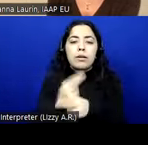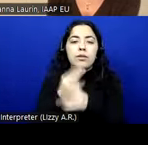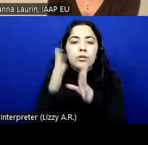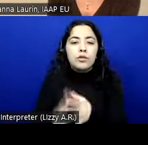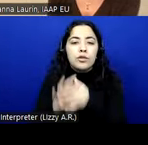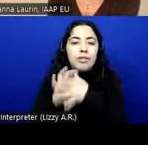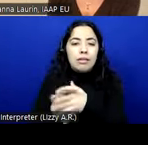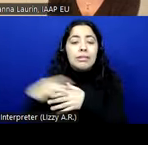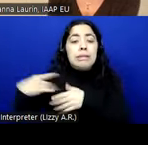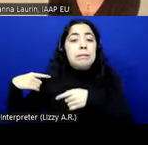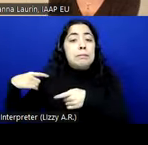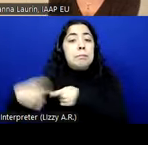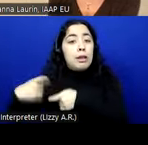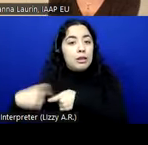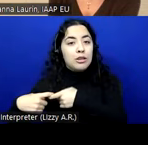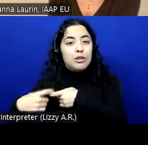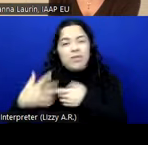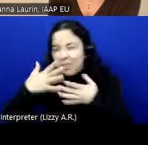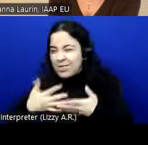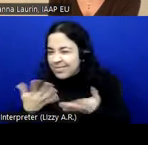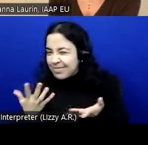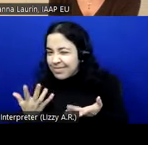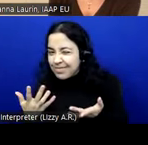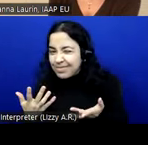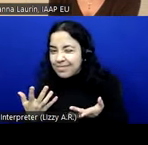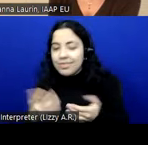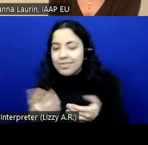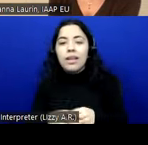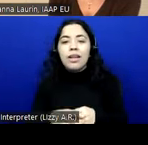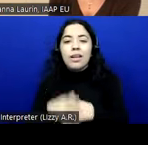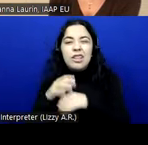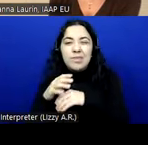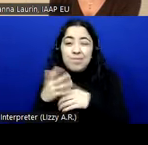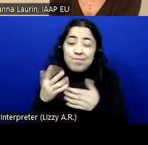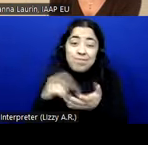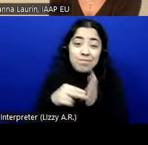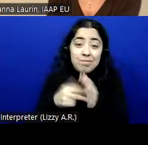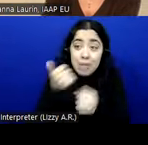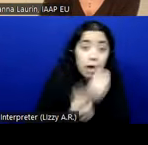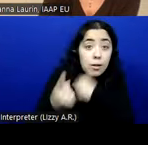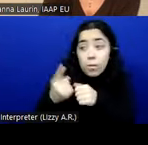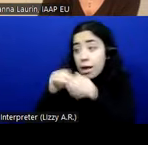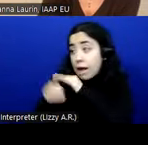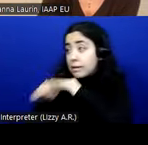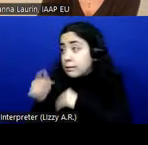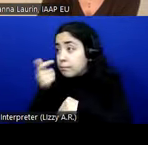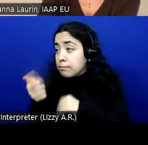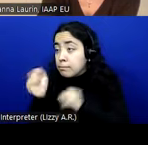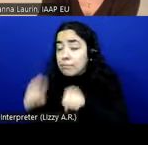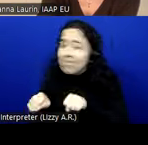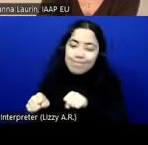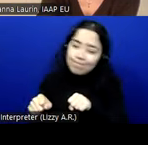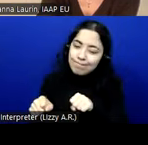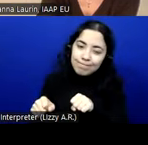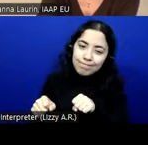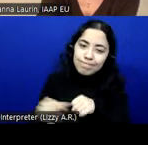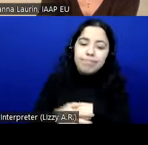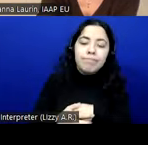in Spanish. Unfortunately, that means not everyone can access that. There are other efforts made in